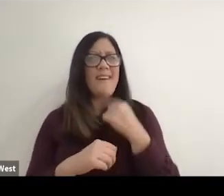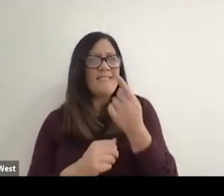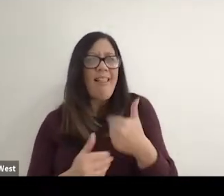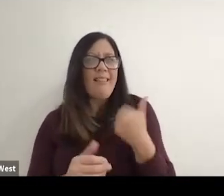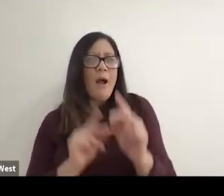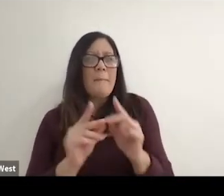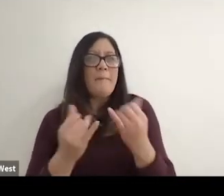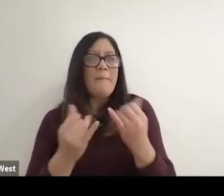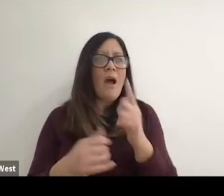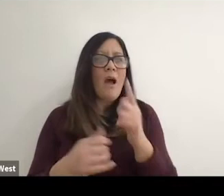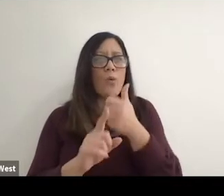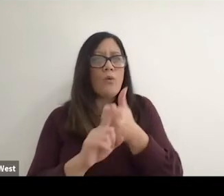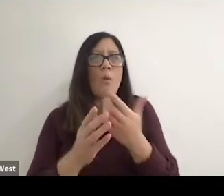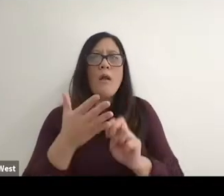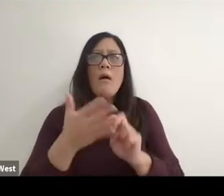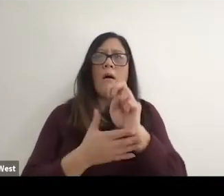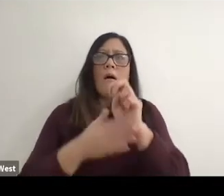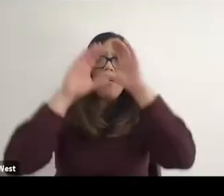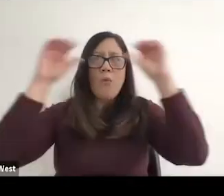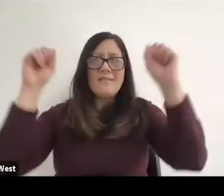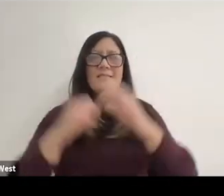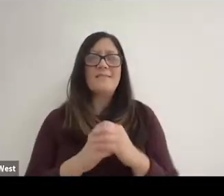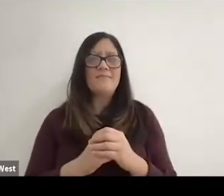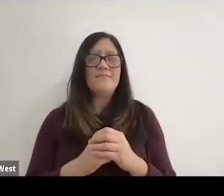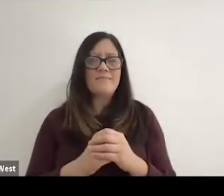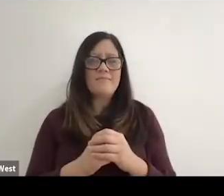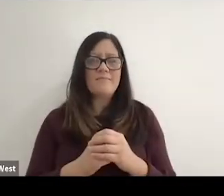now want to become president or whatever they want to become.